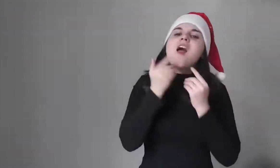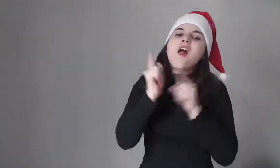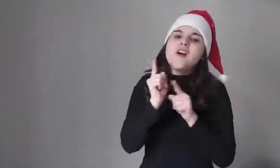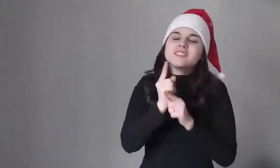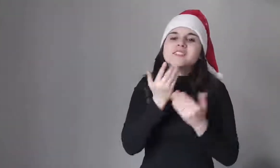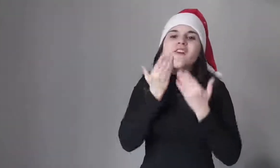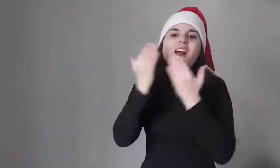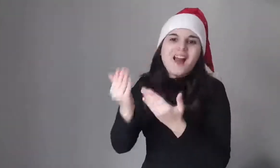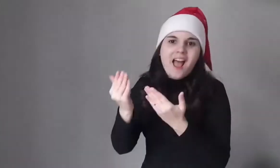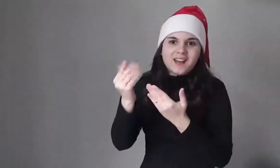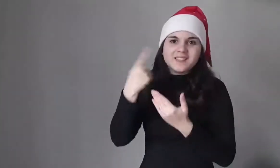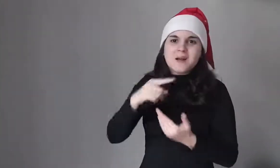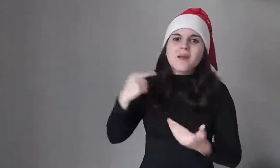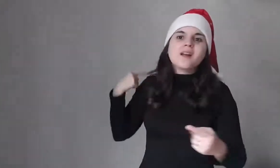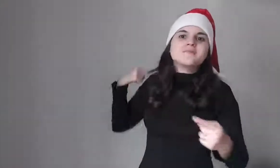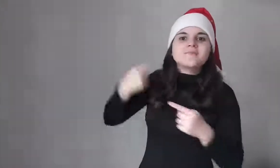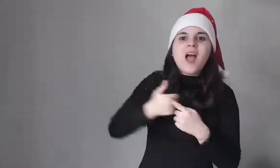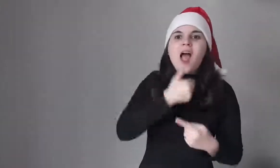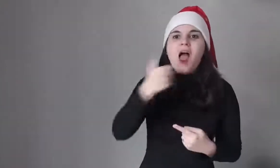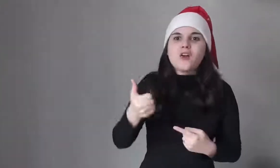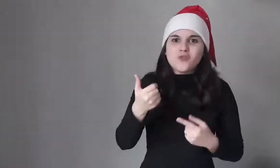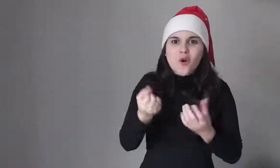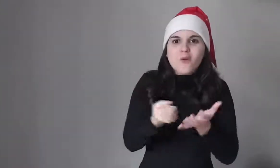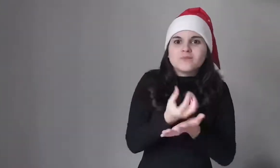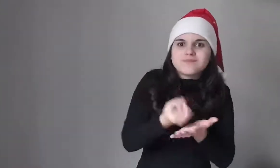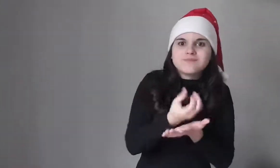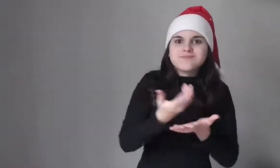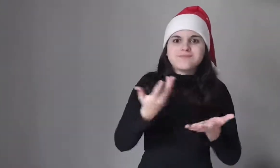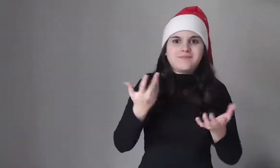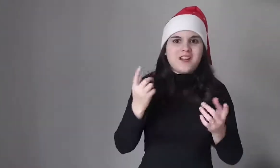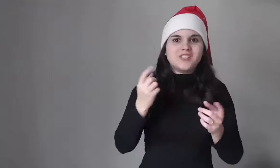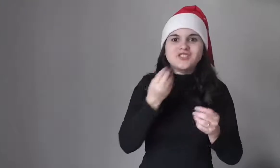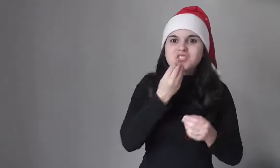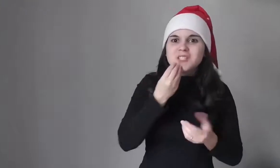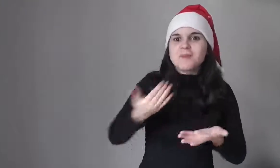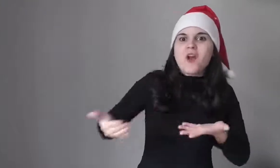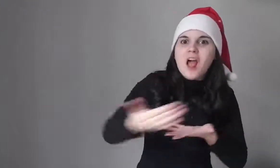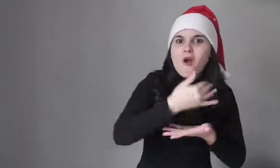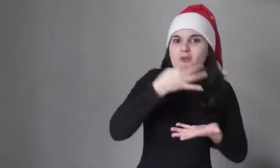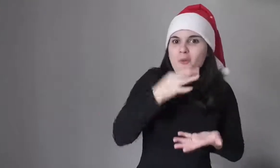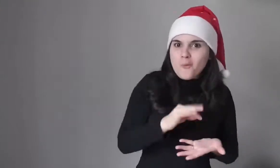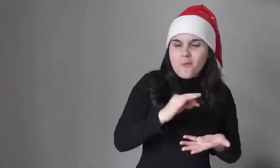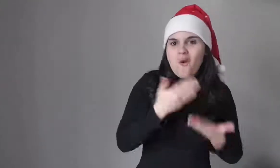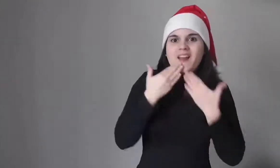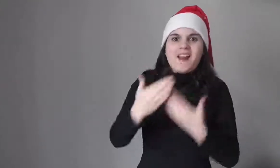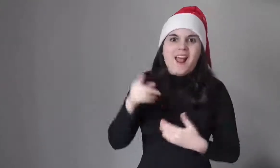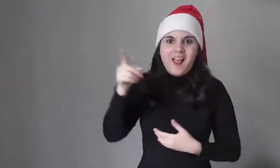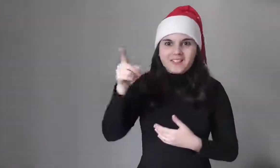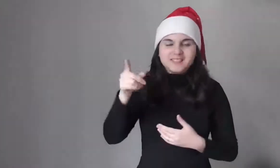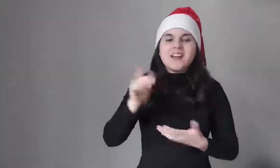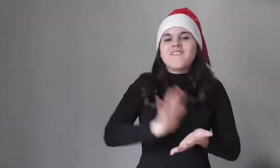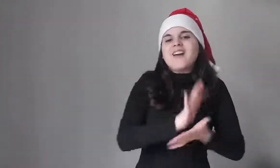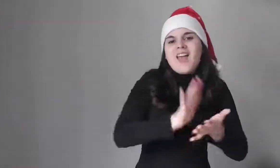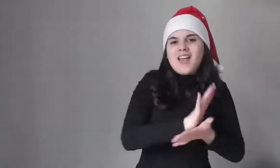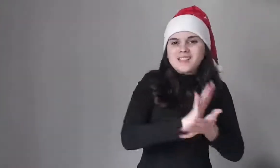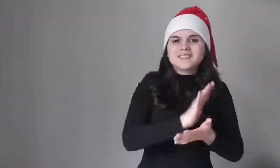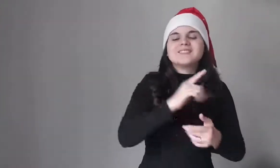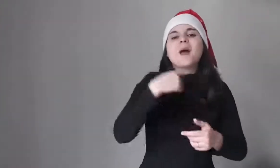and the god was thanked for the abundance of food collected during the year,